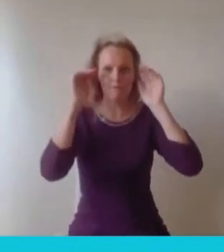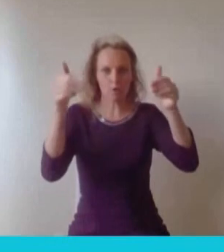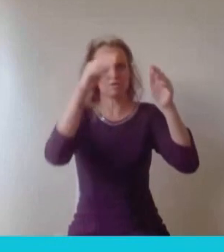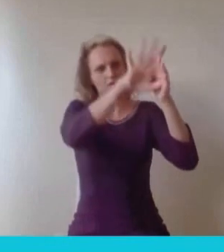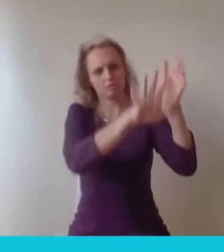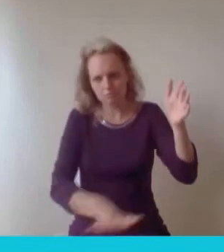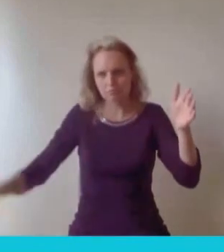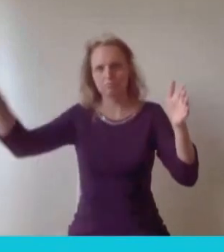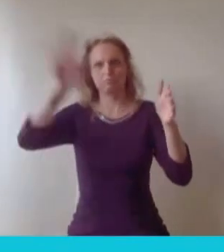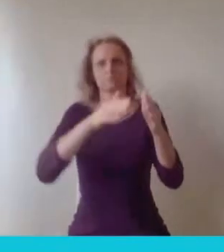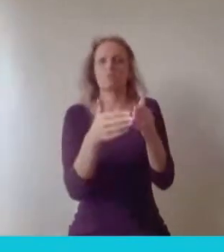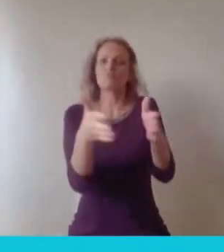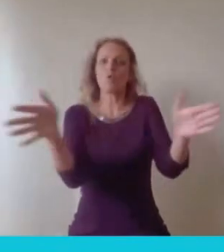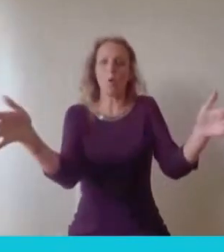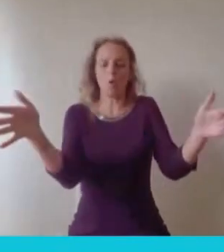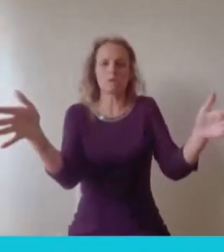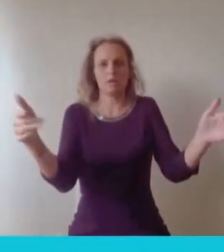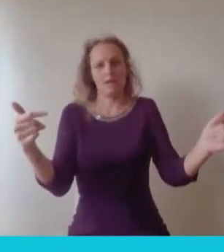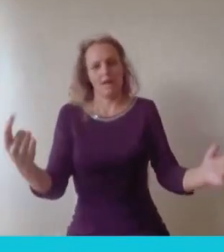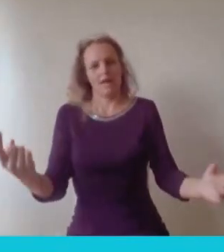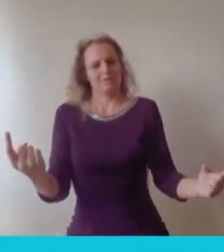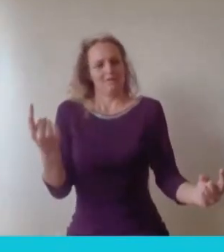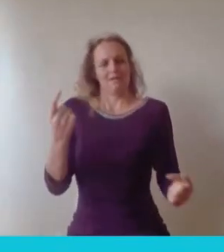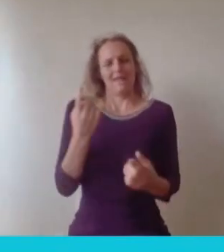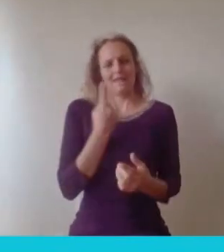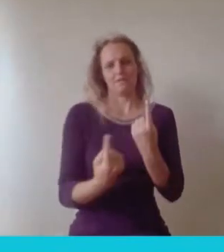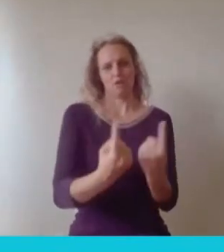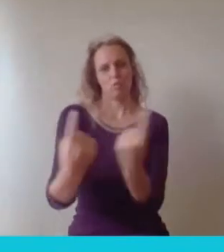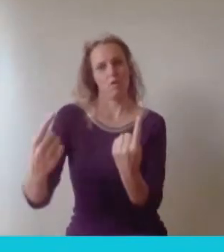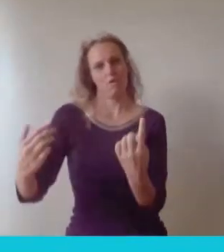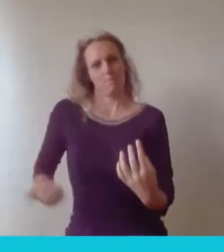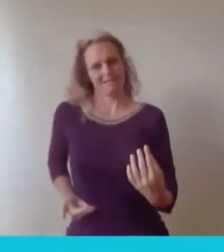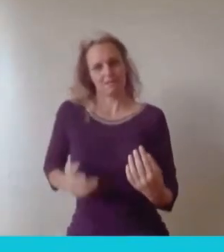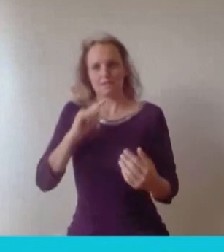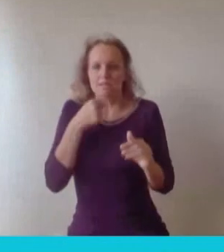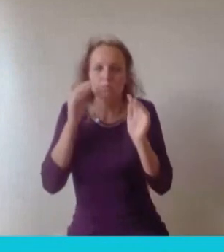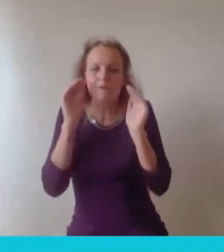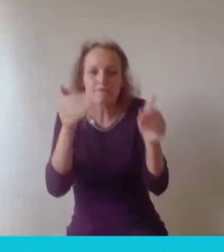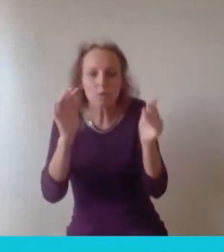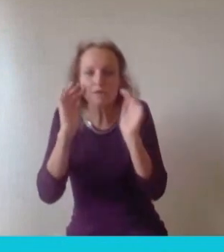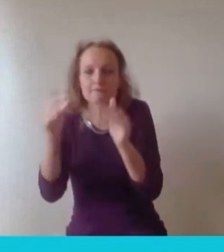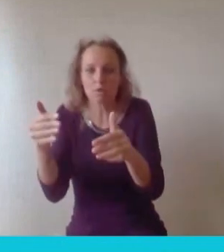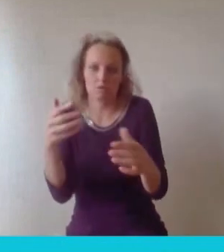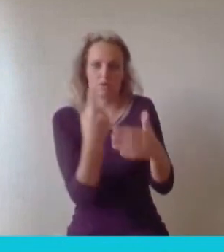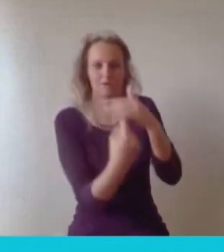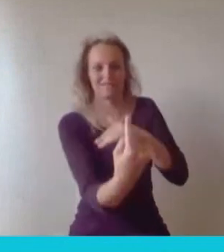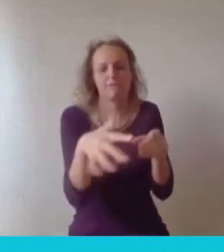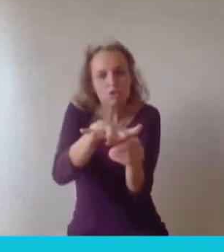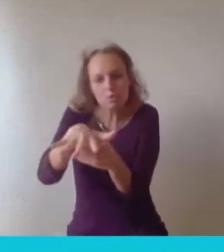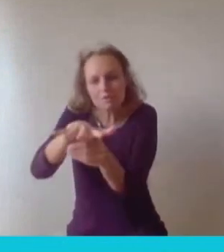kind of sectors. So yeah that's the kind of businessy/ technical argument, so it's quite different.